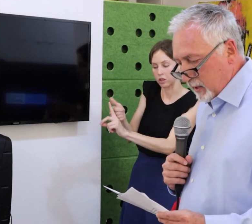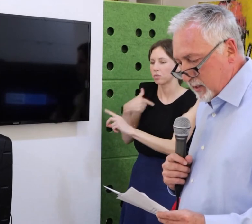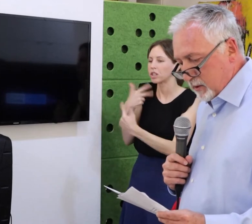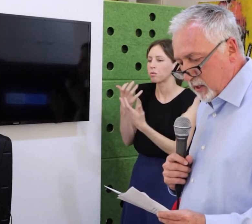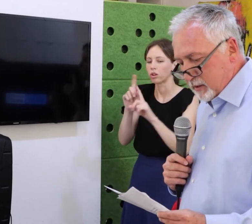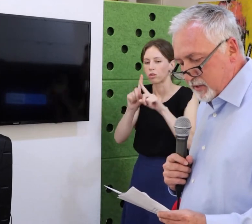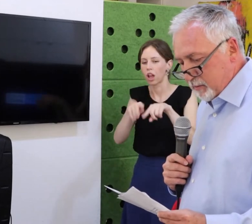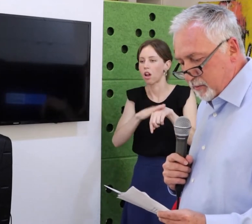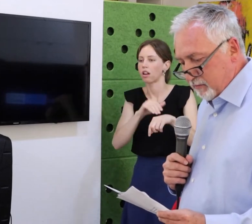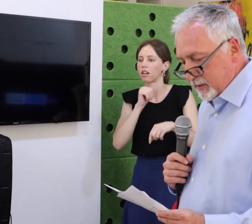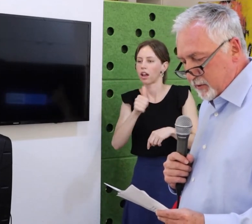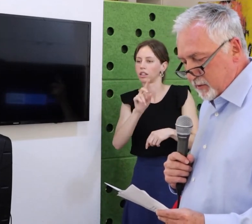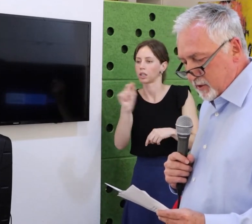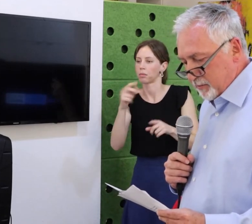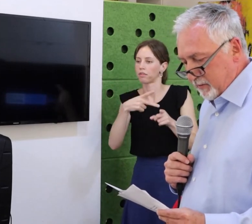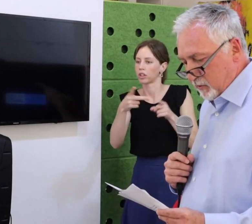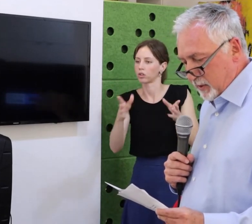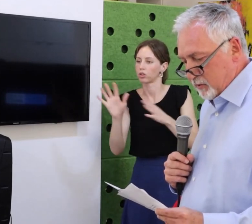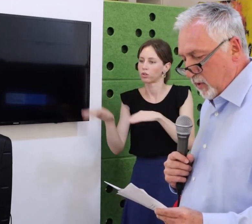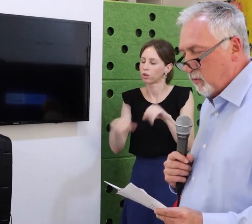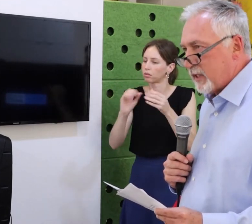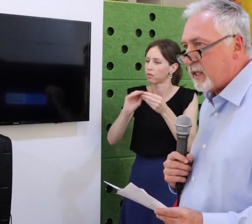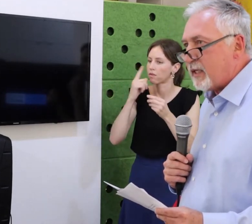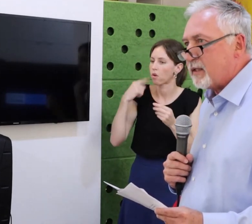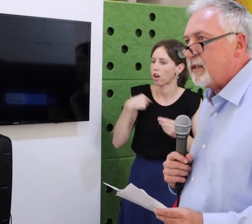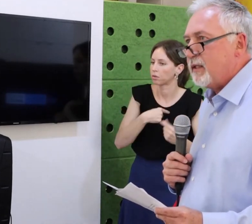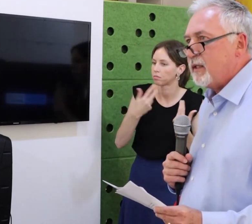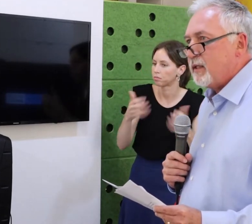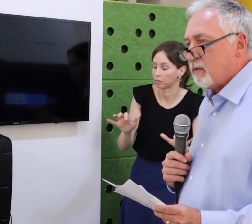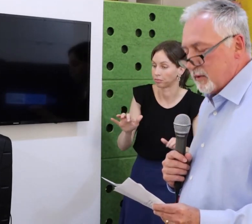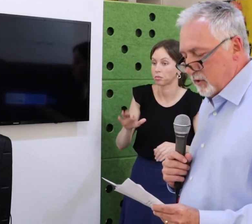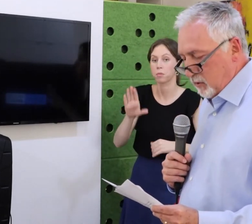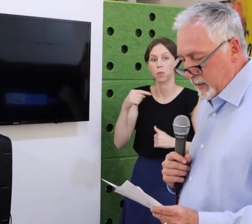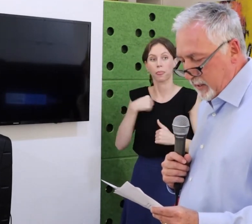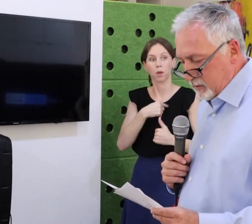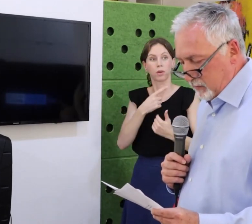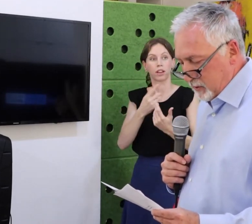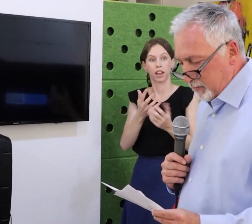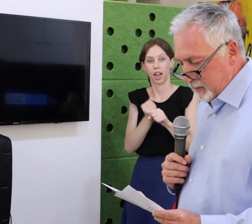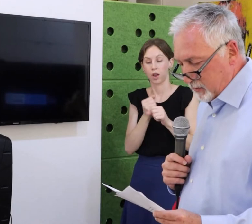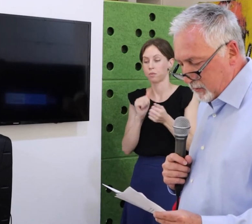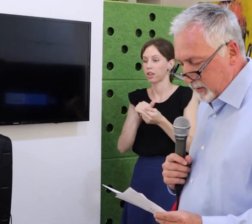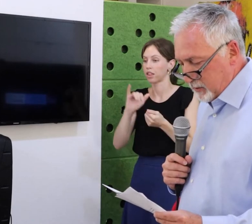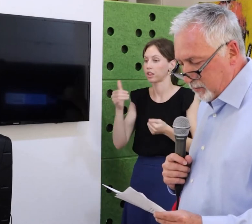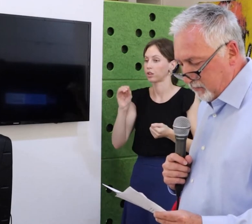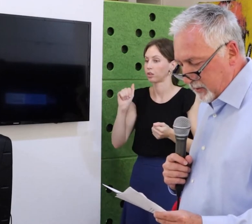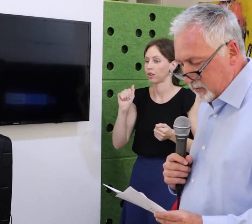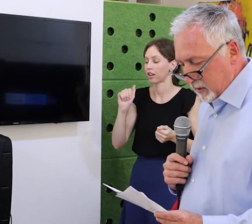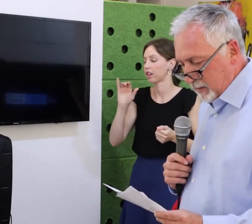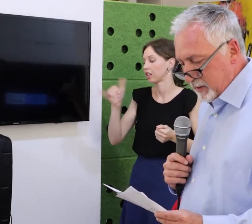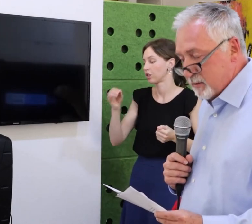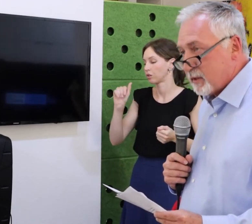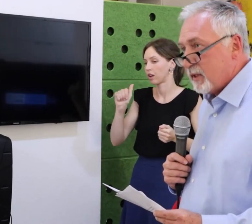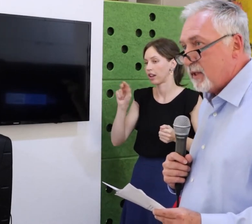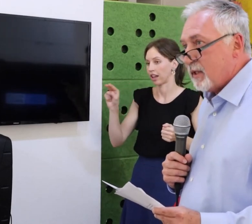and they inspire us every day at my company. What every company or community needs are people just like